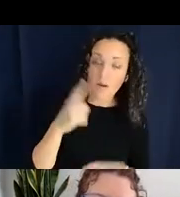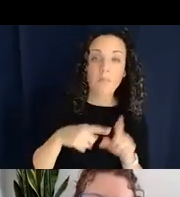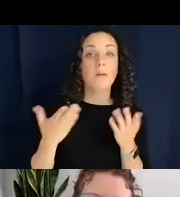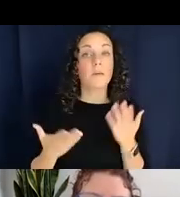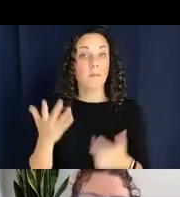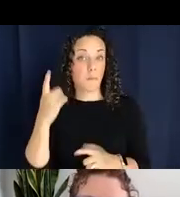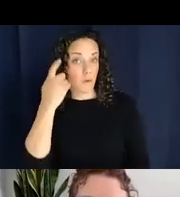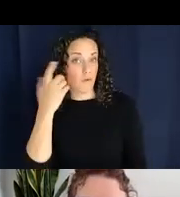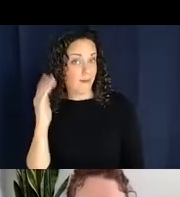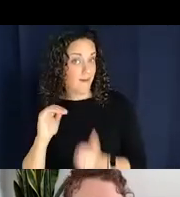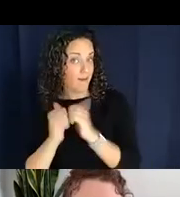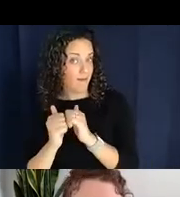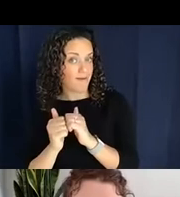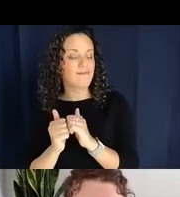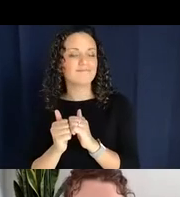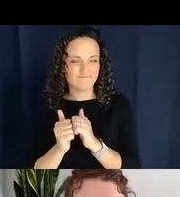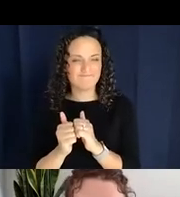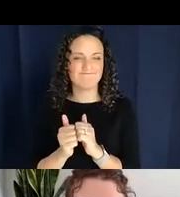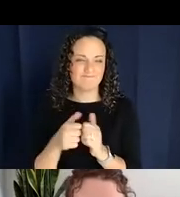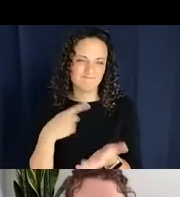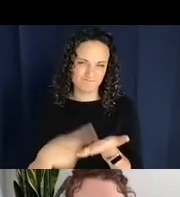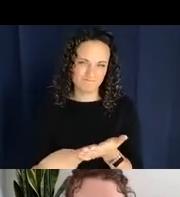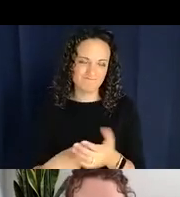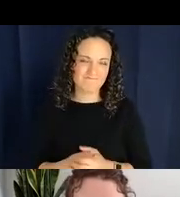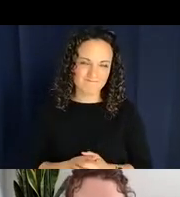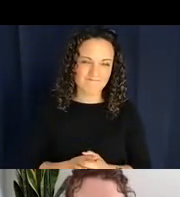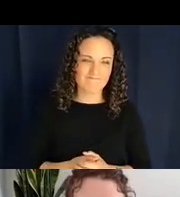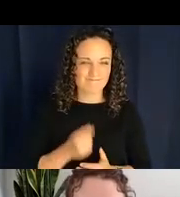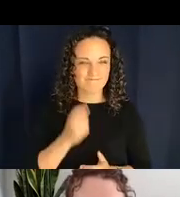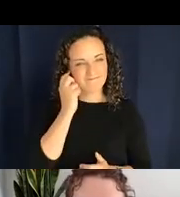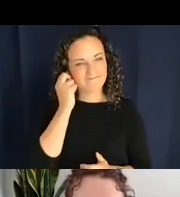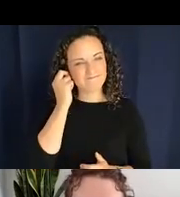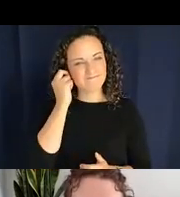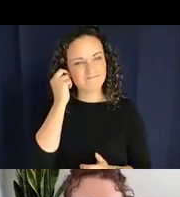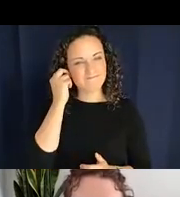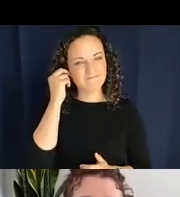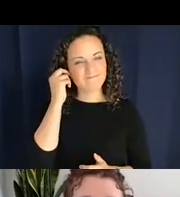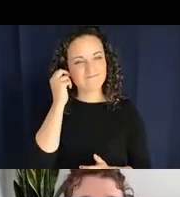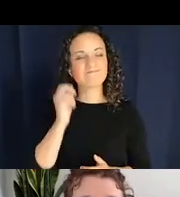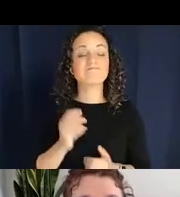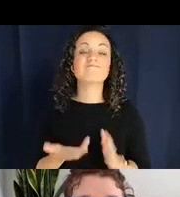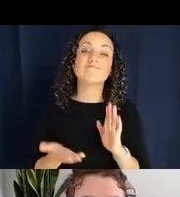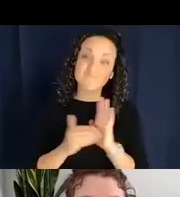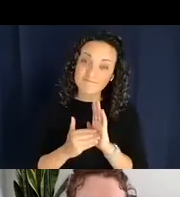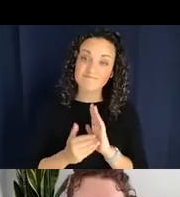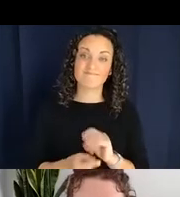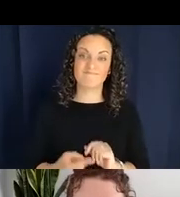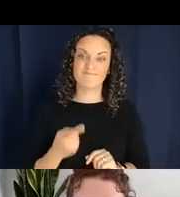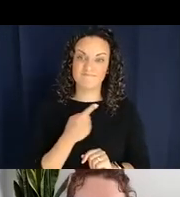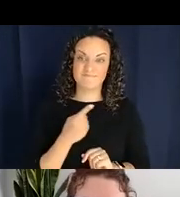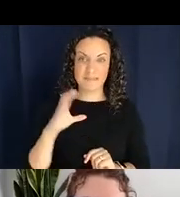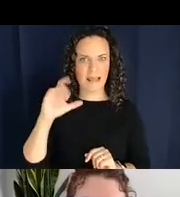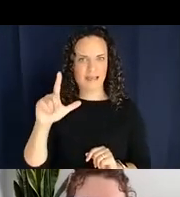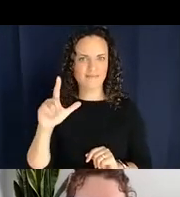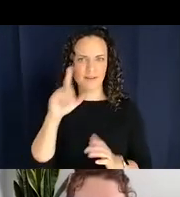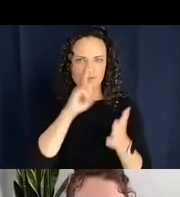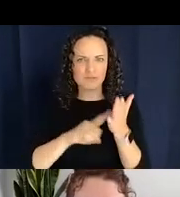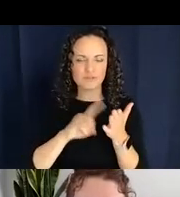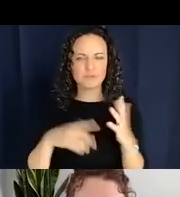So basically, again, this classifier research was really getting hot in the 70s. Allan had